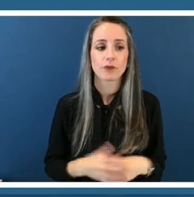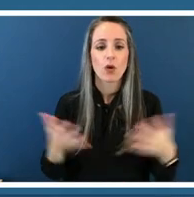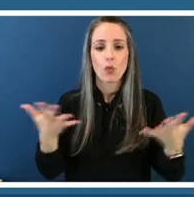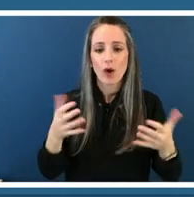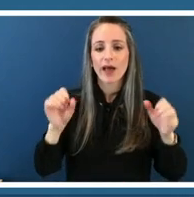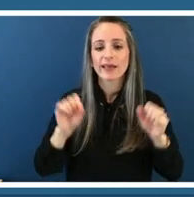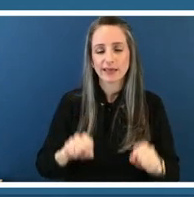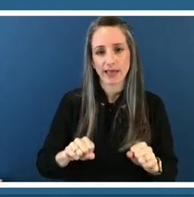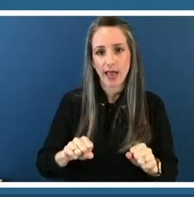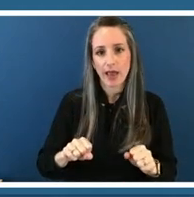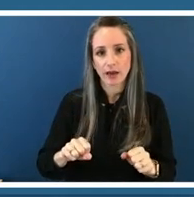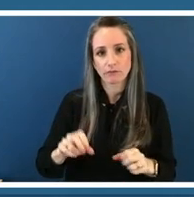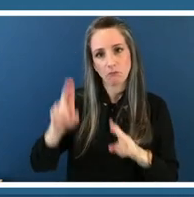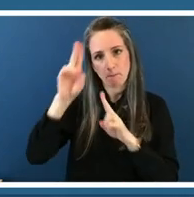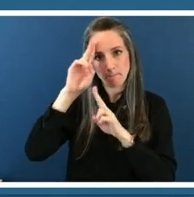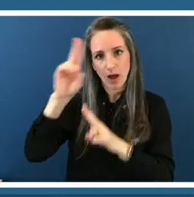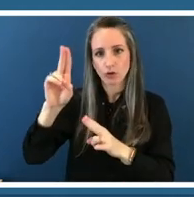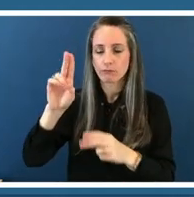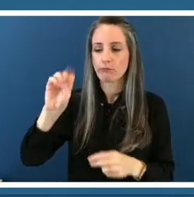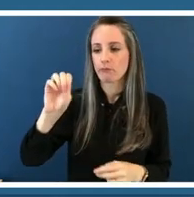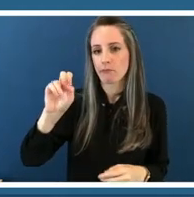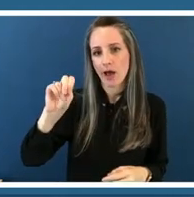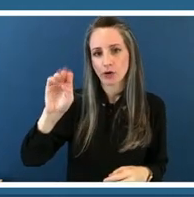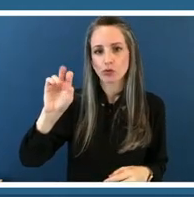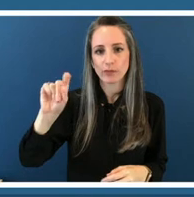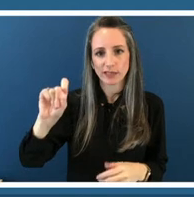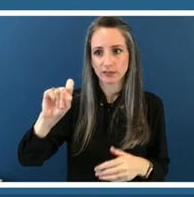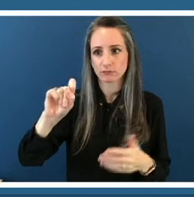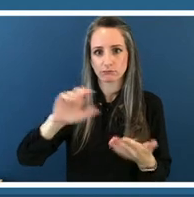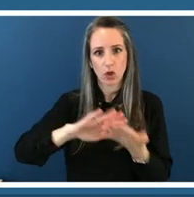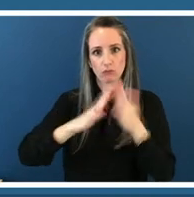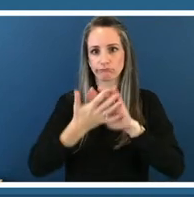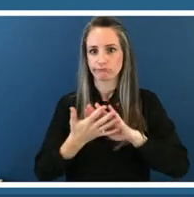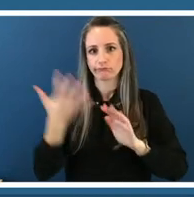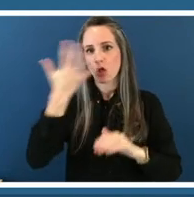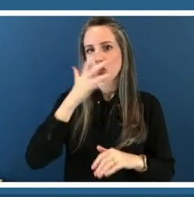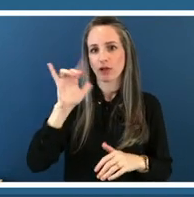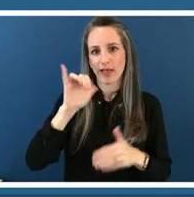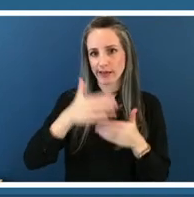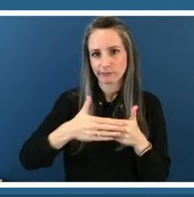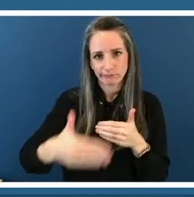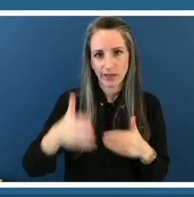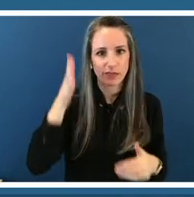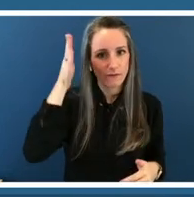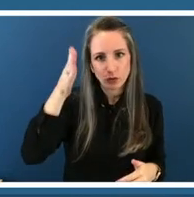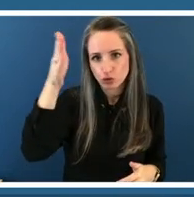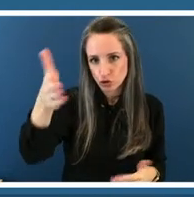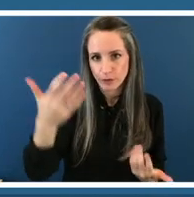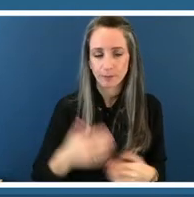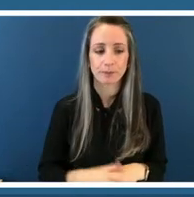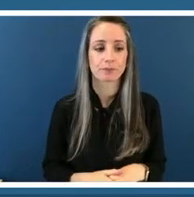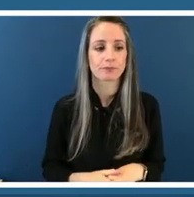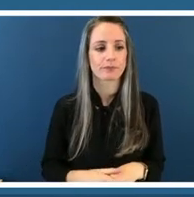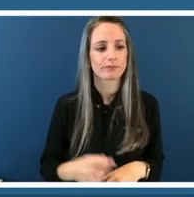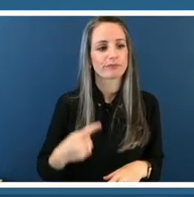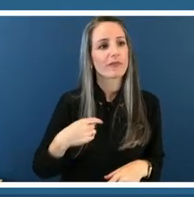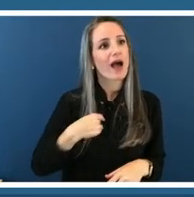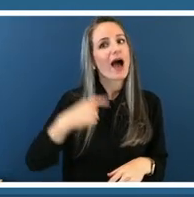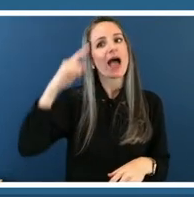for example in my educational practice i tend to think about monuments and their role within a larger public space